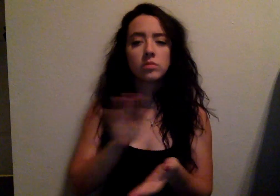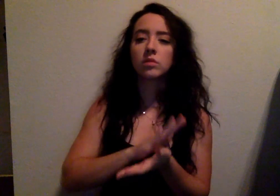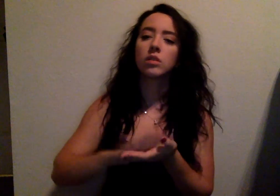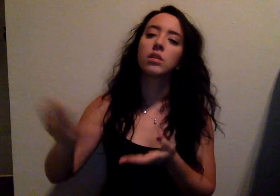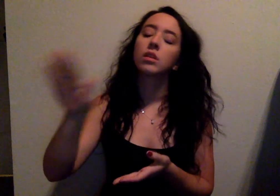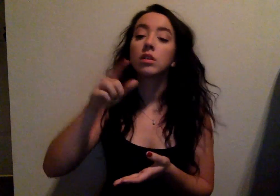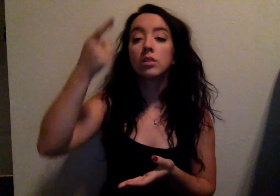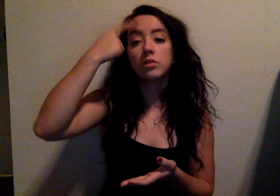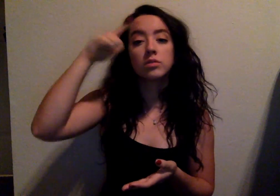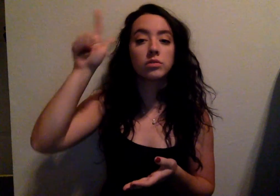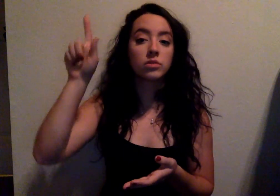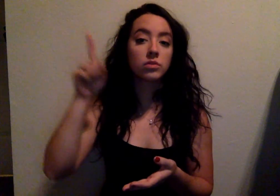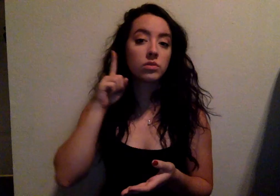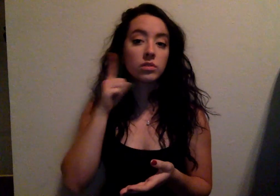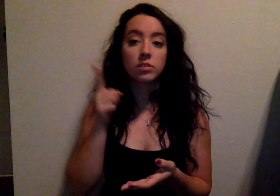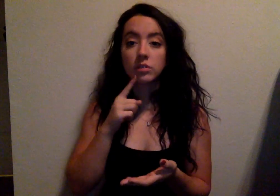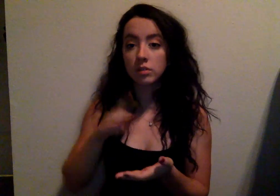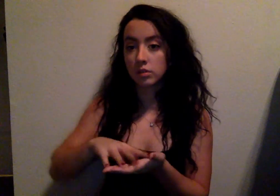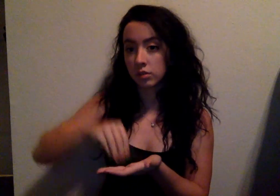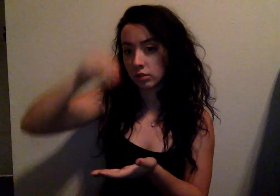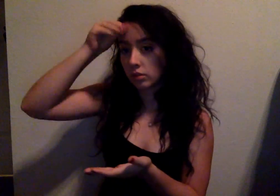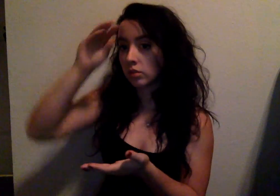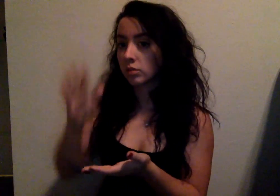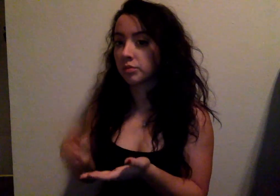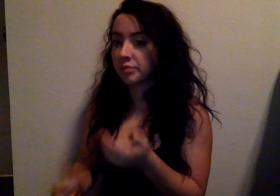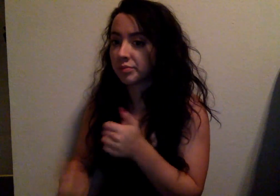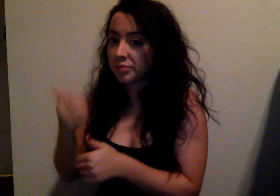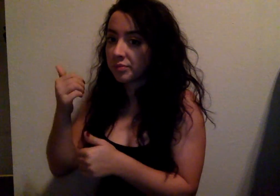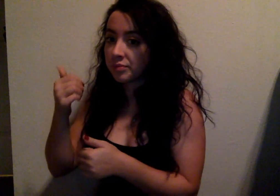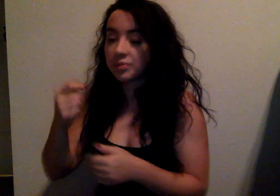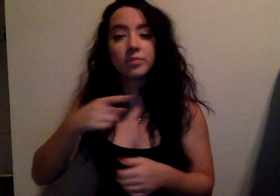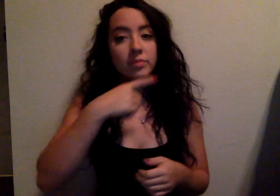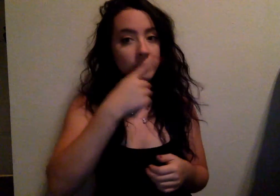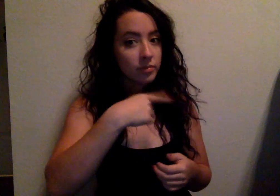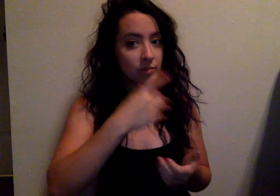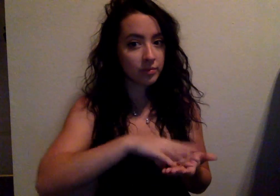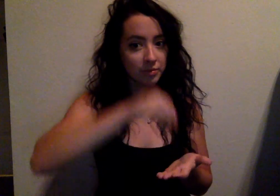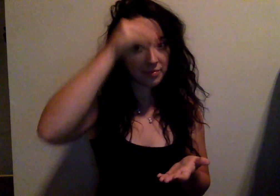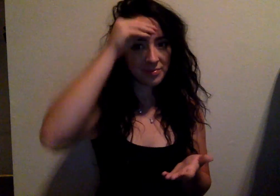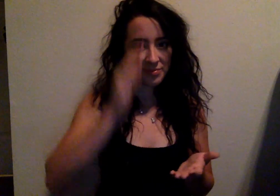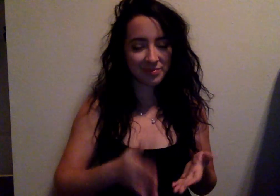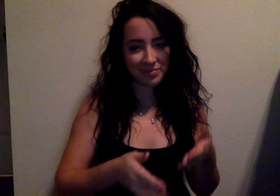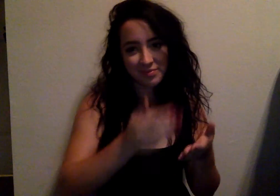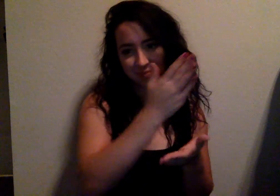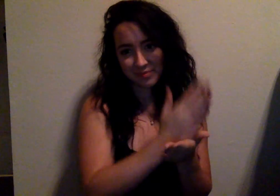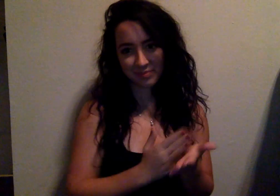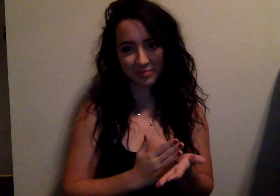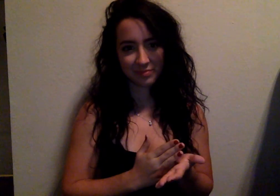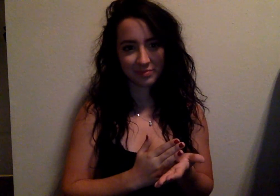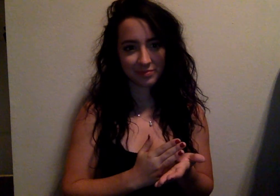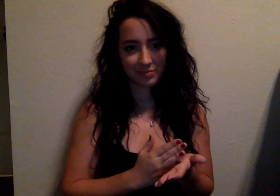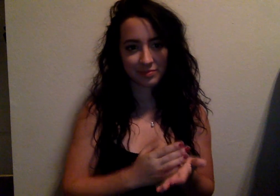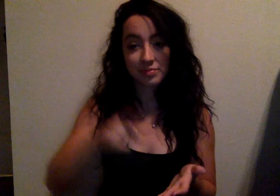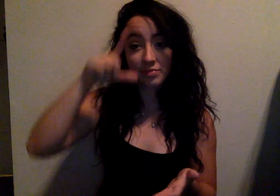It's a college for mostly deaf students, and some hearing students.